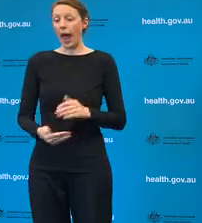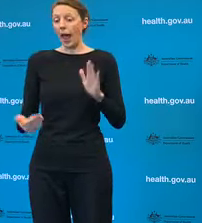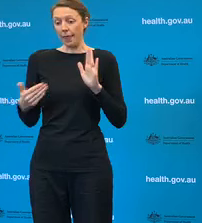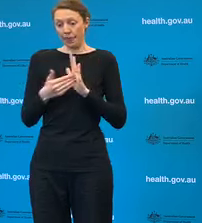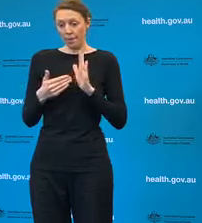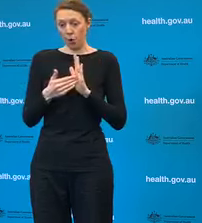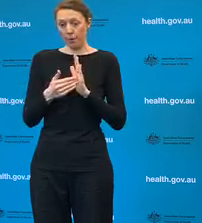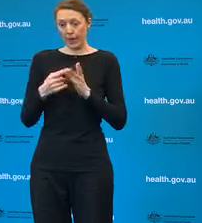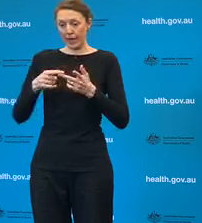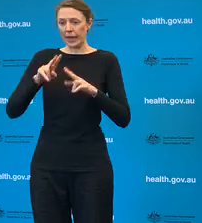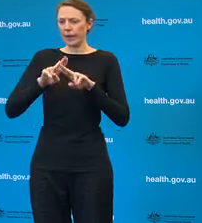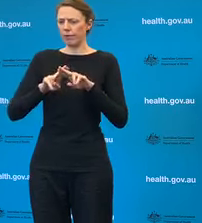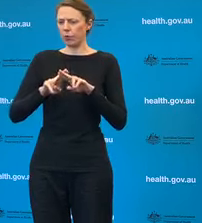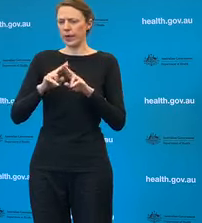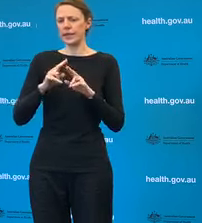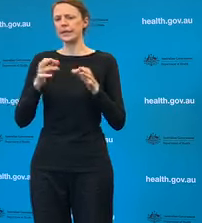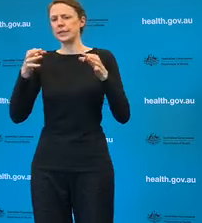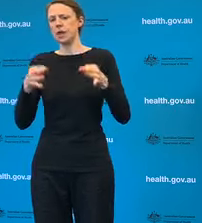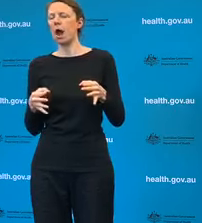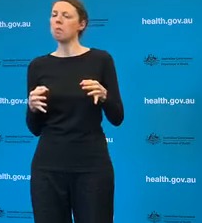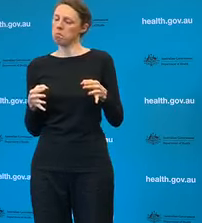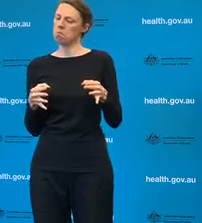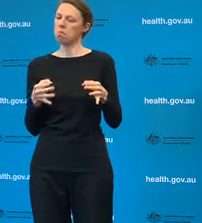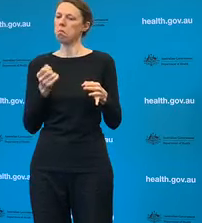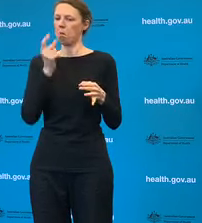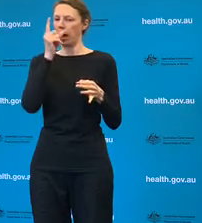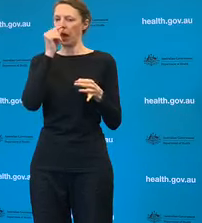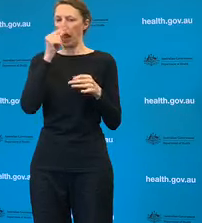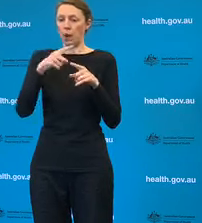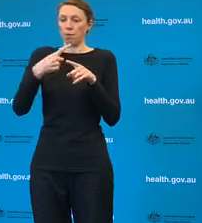will be clearly communicated the reasons why.